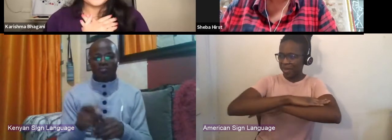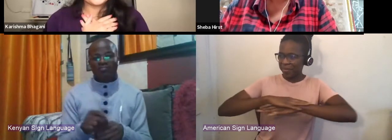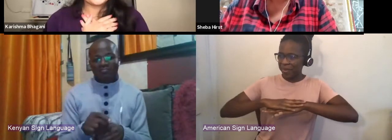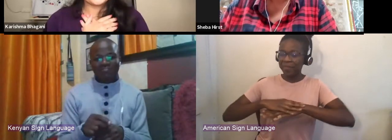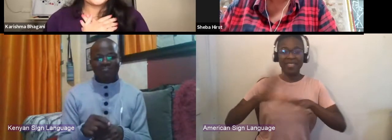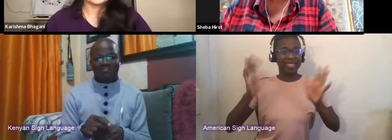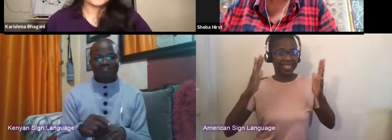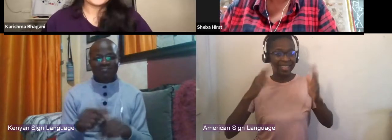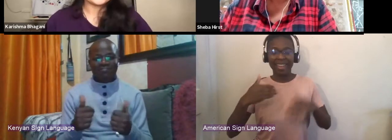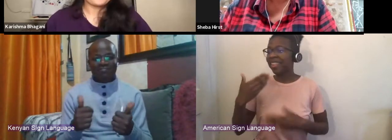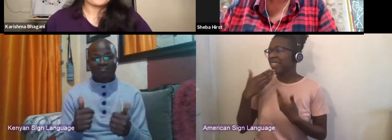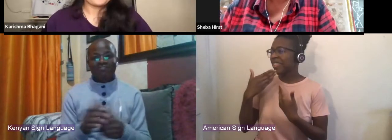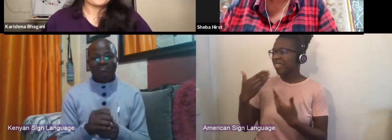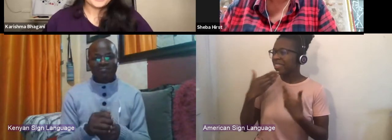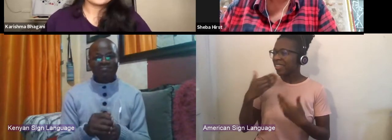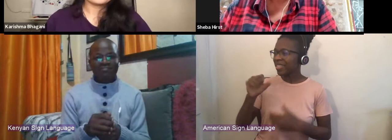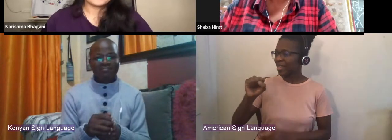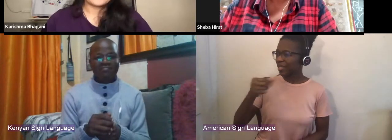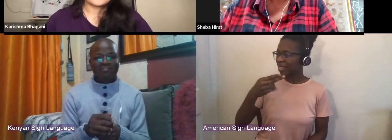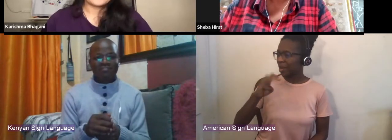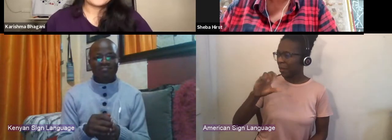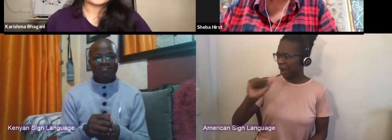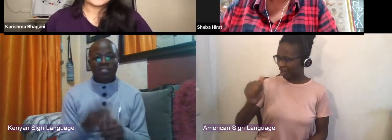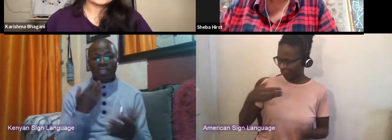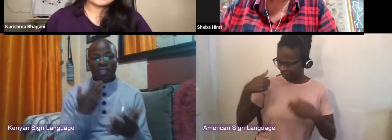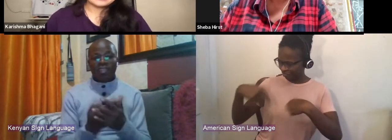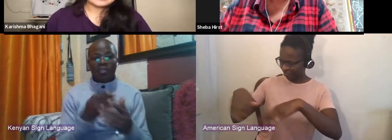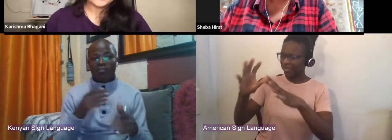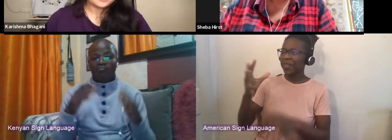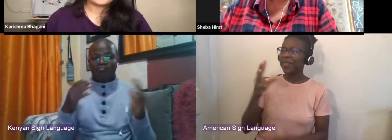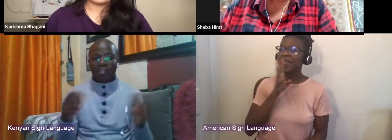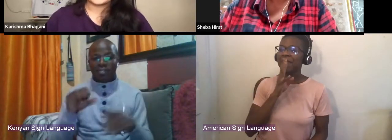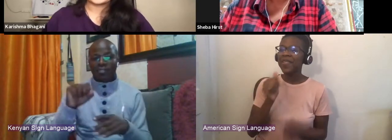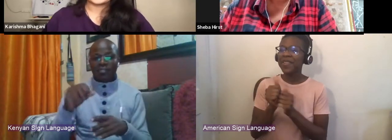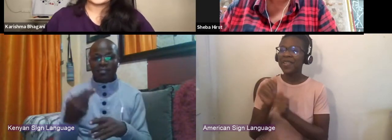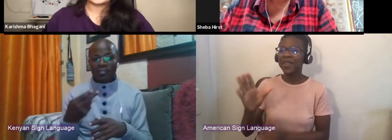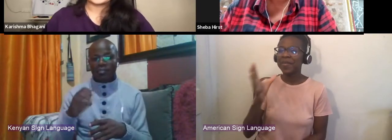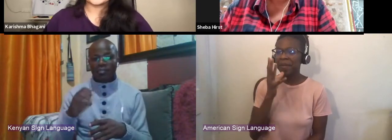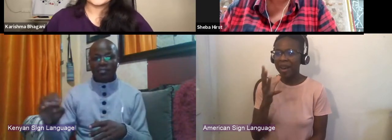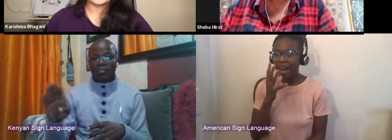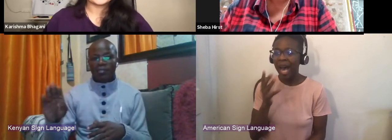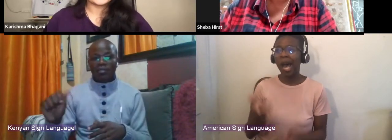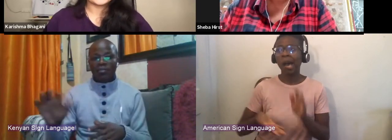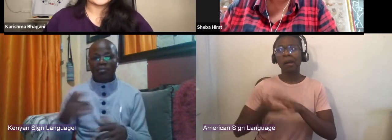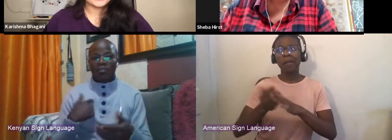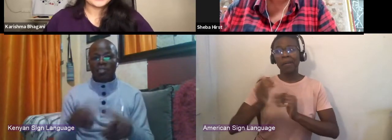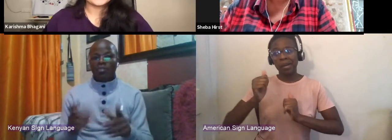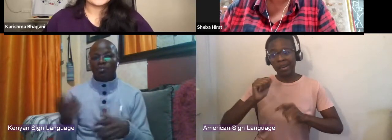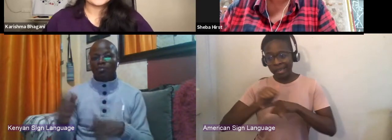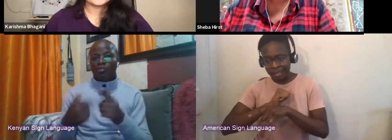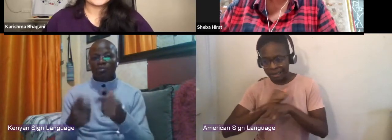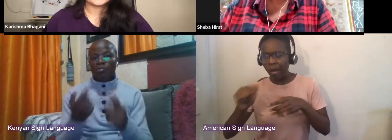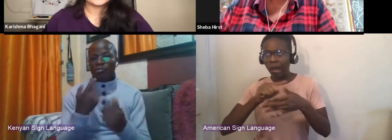I'll let you get to speaking to your mom and running rehearsal and the 12 million other things you're doing but thank you again. All right.